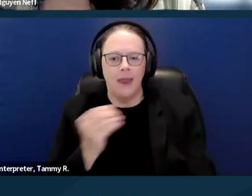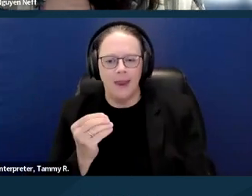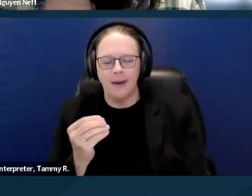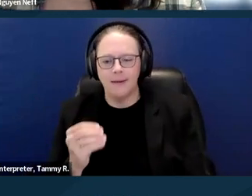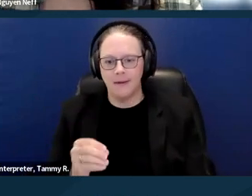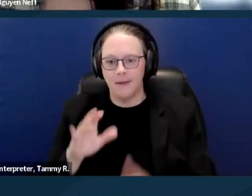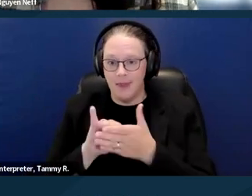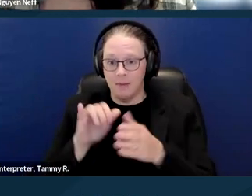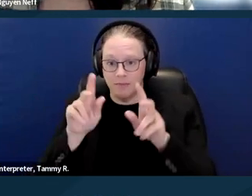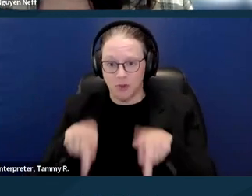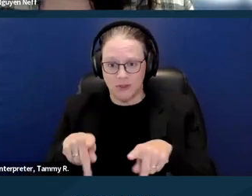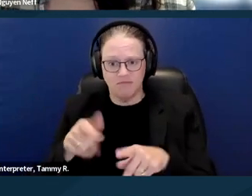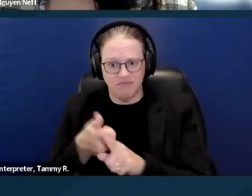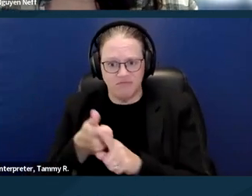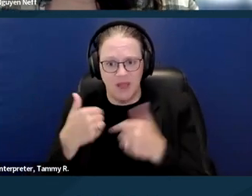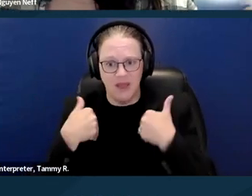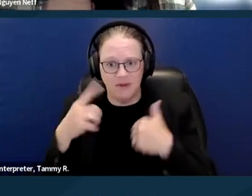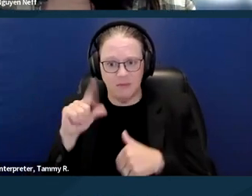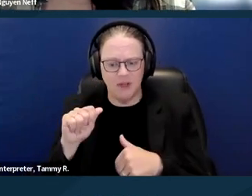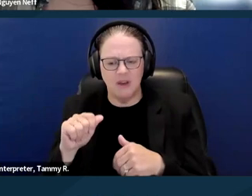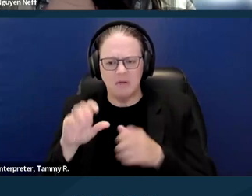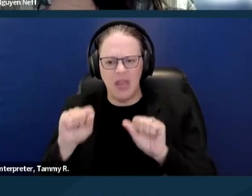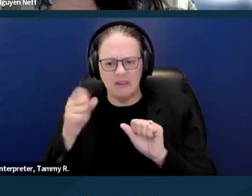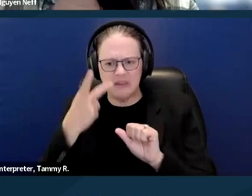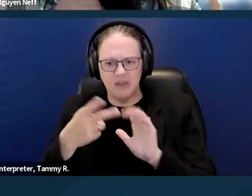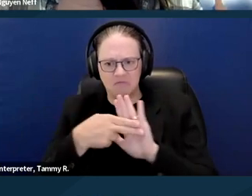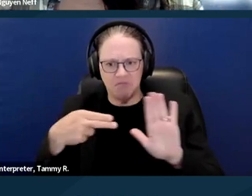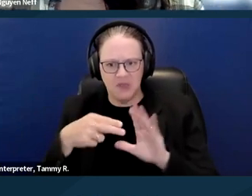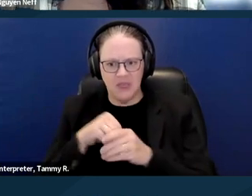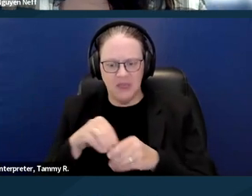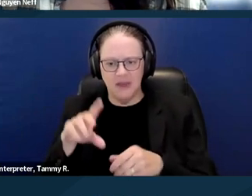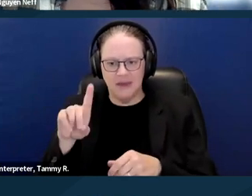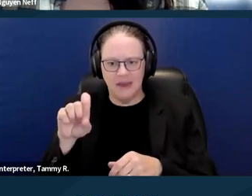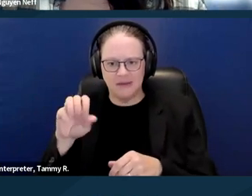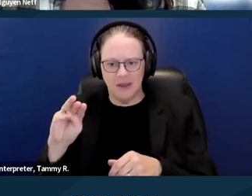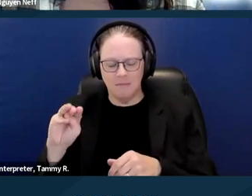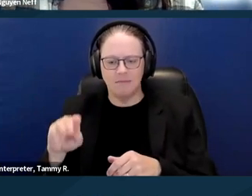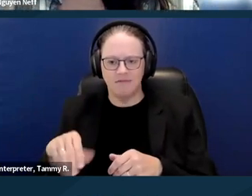DREDF if did a separate training on hoarding. That should be on our website if people are interested in that in particular.